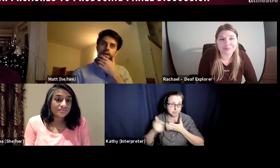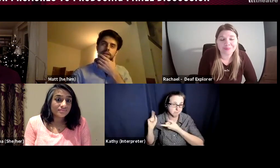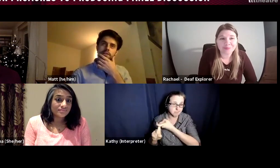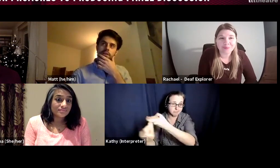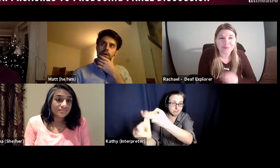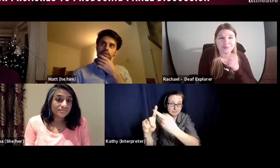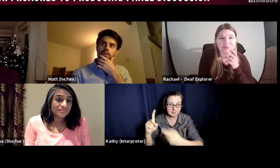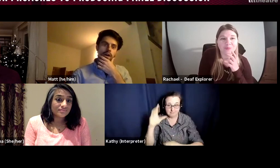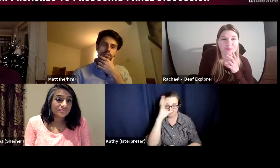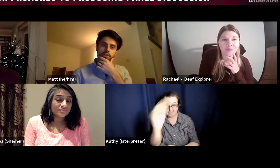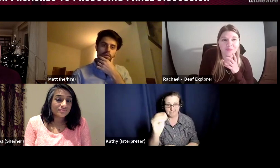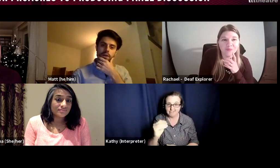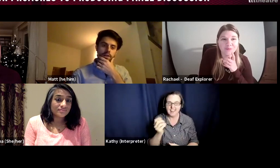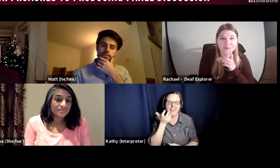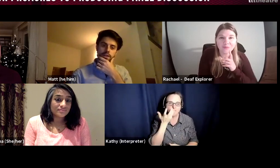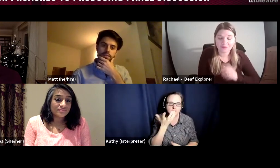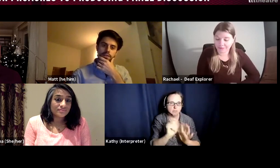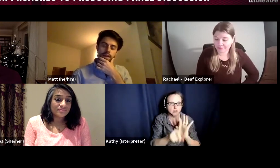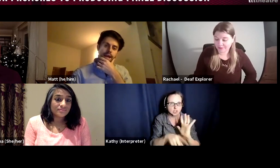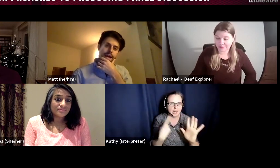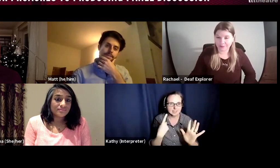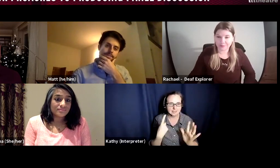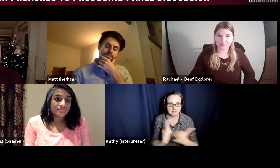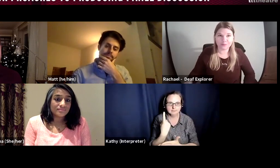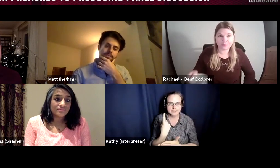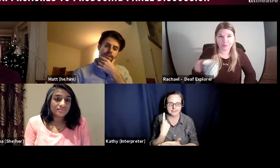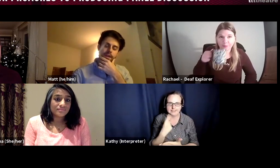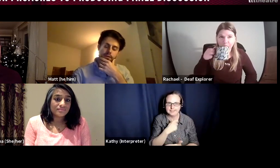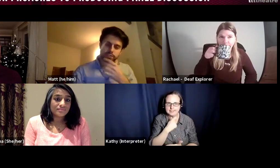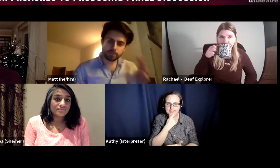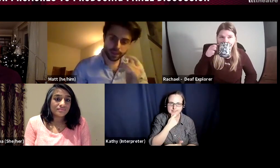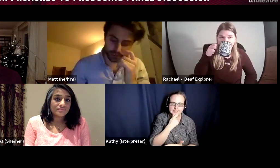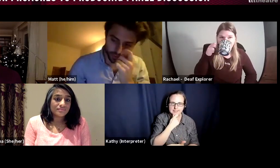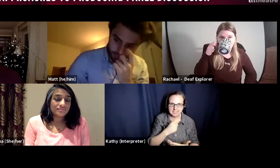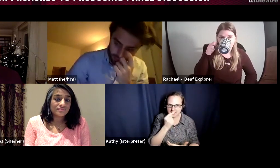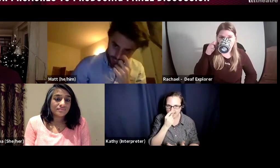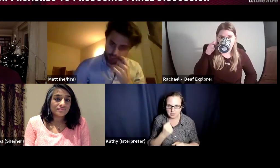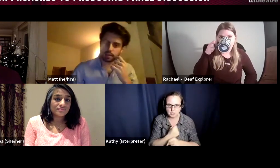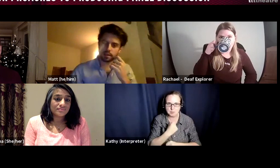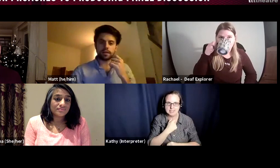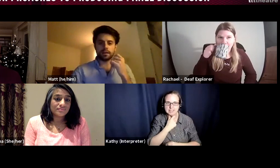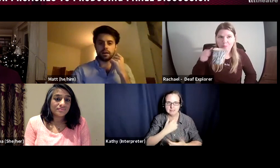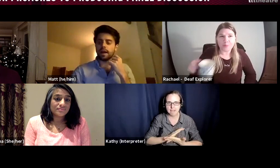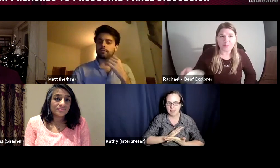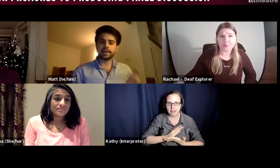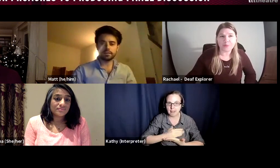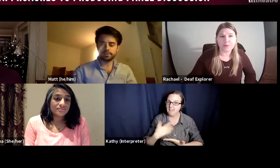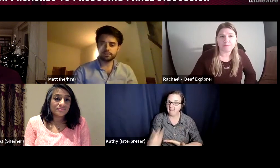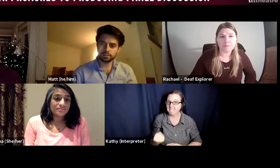I did not go, I don't know if I can do this. There are some things which in particular are regular